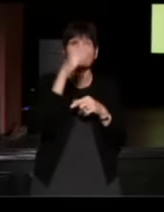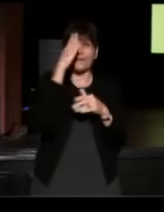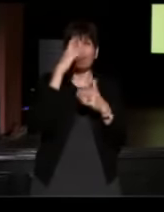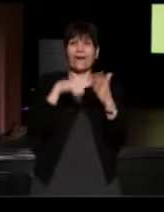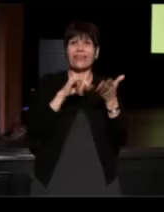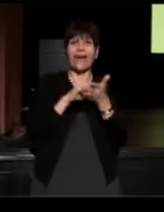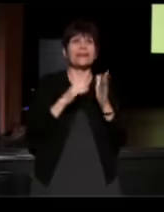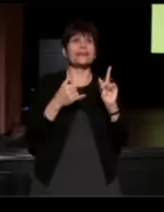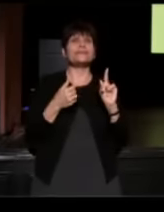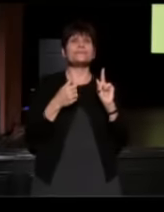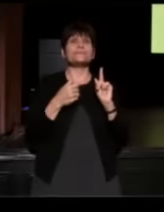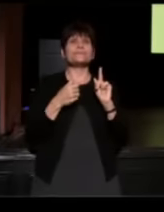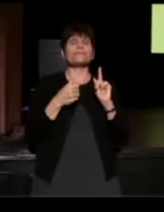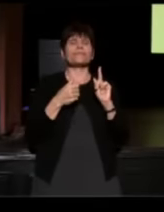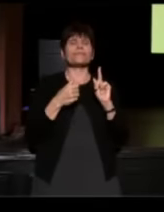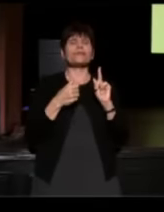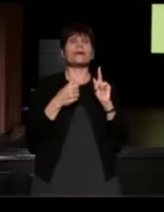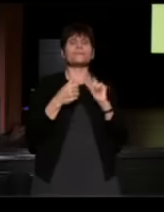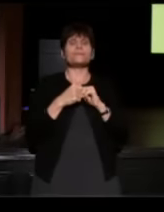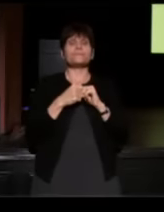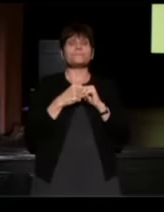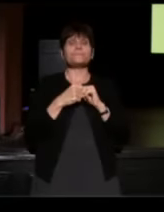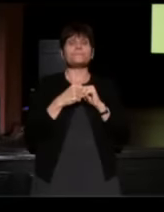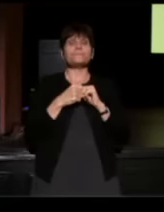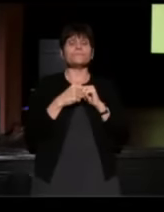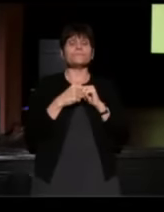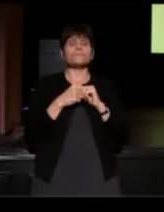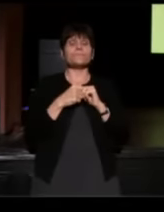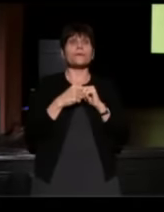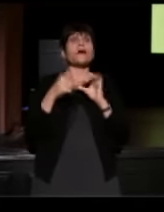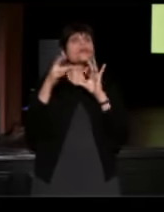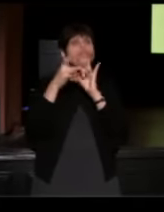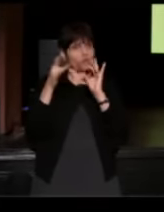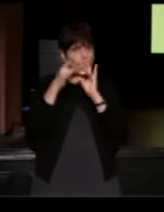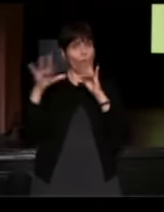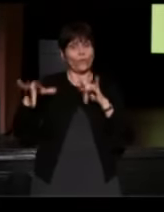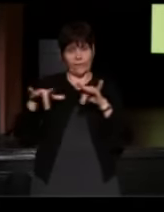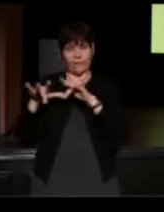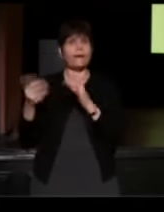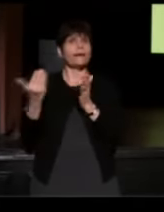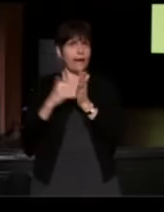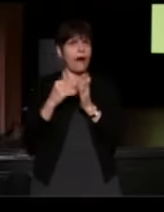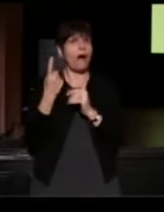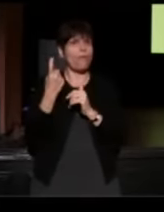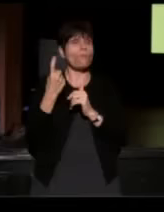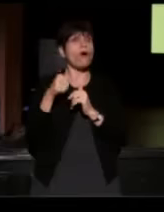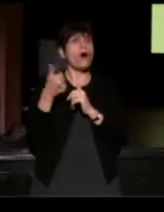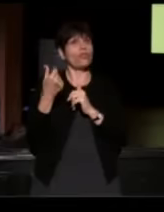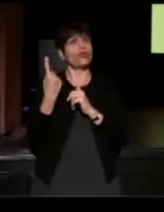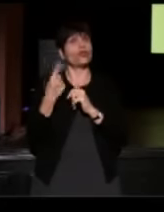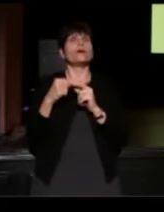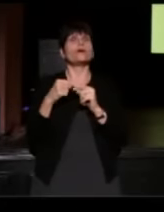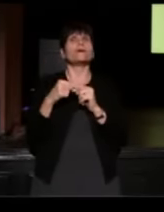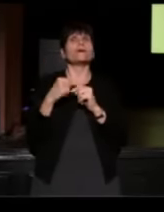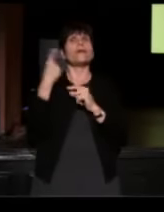Ok, I'm going to play some-- I'm going to play a story that I was thinking about today.